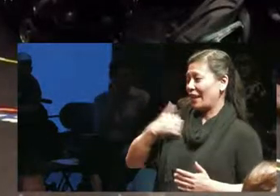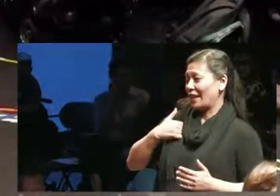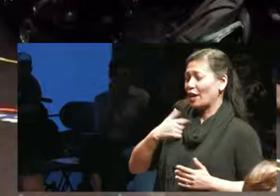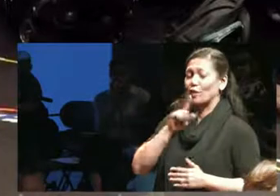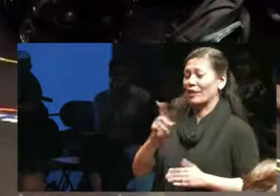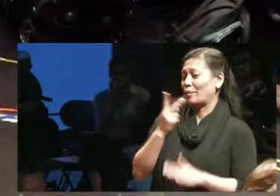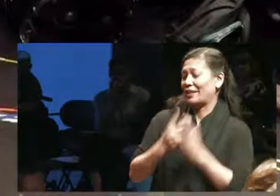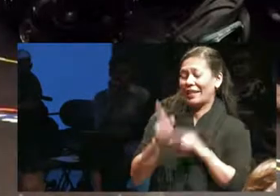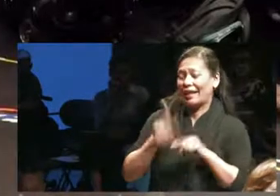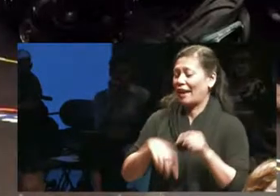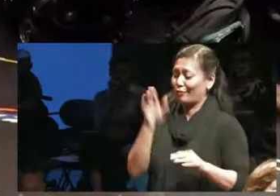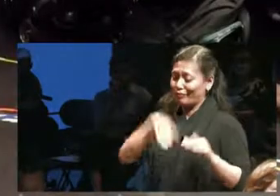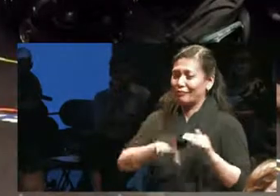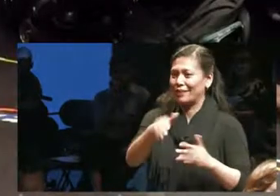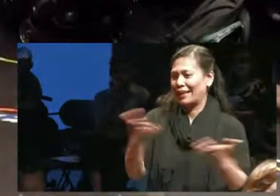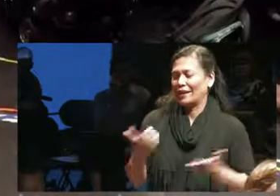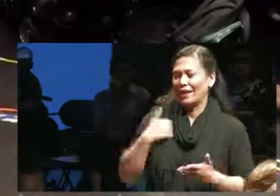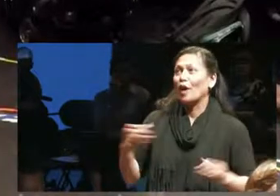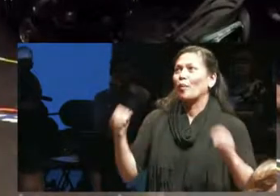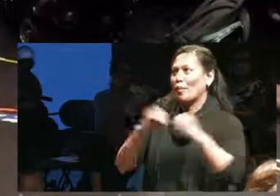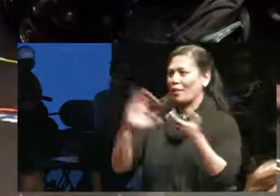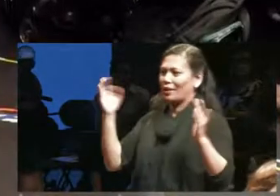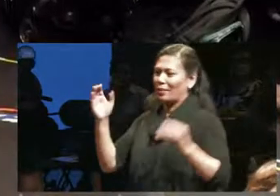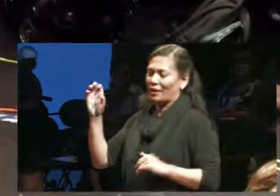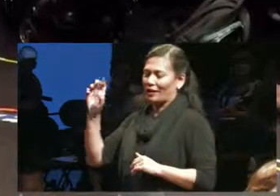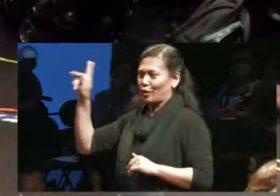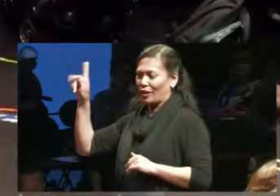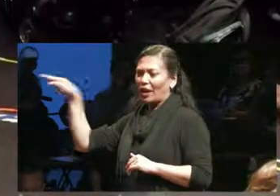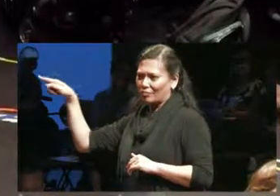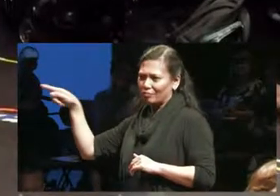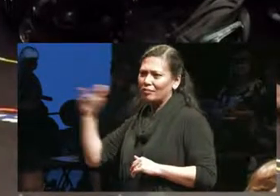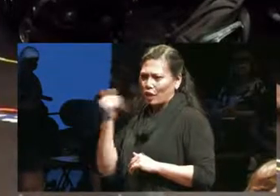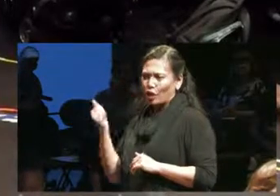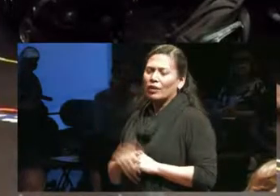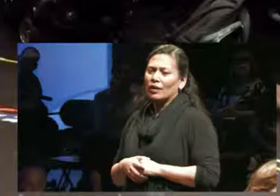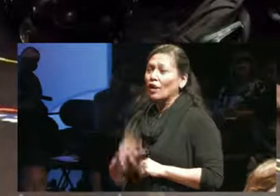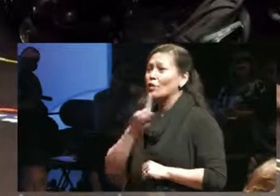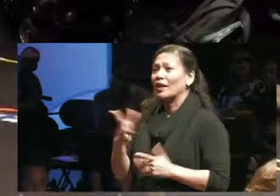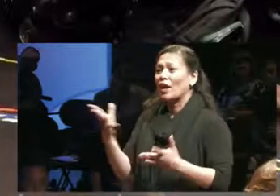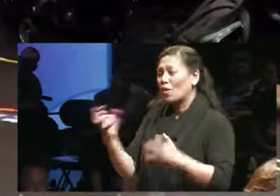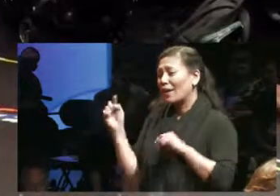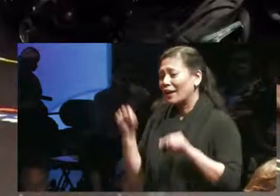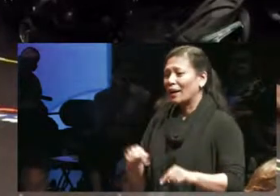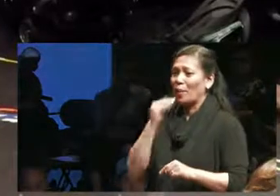and I want that to change I want to come home I really want to come home the